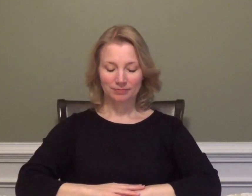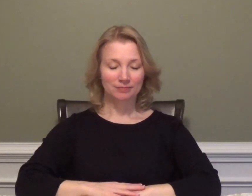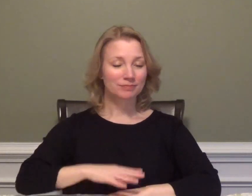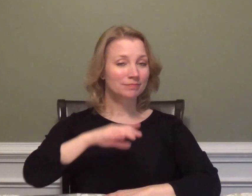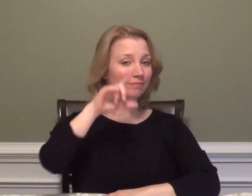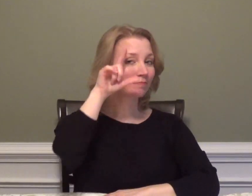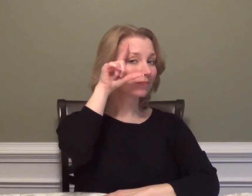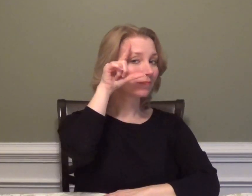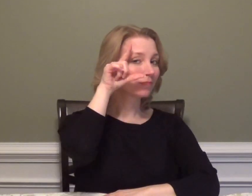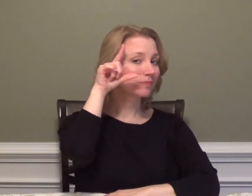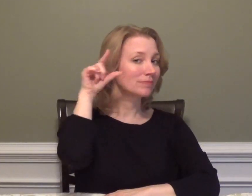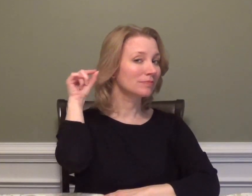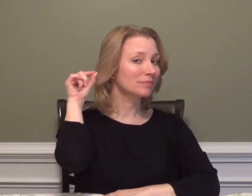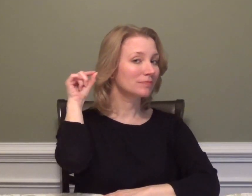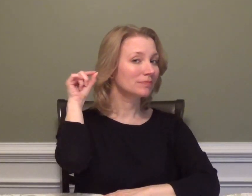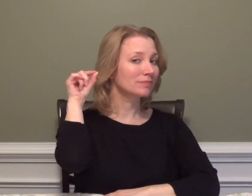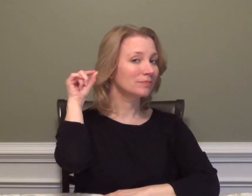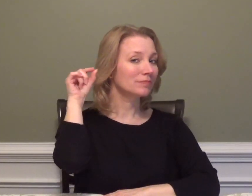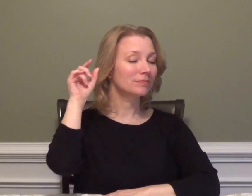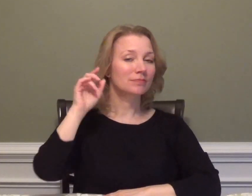GALLAUDET